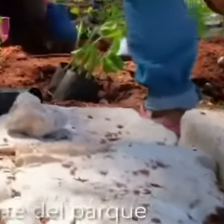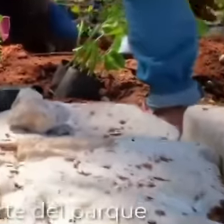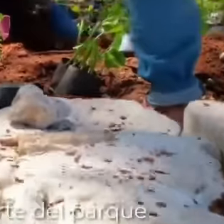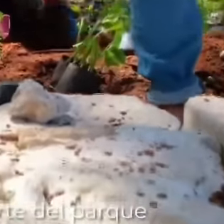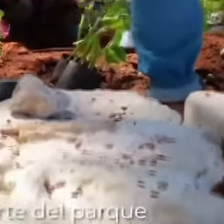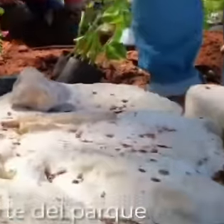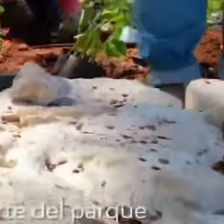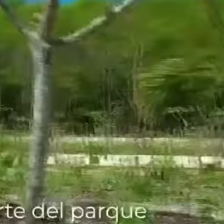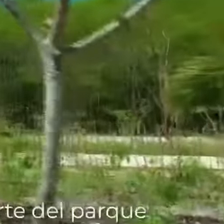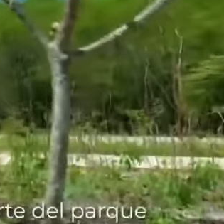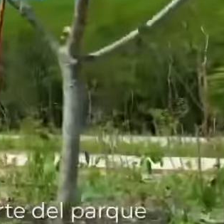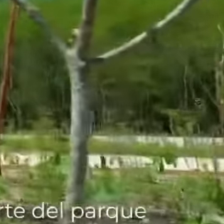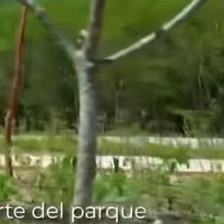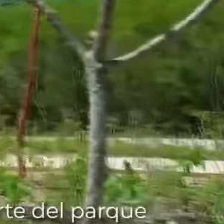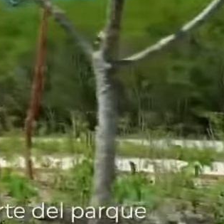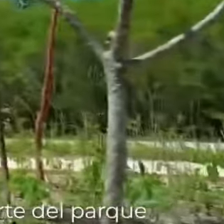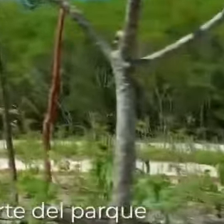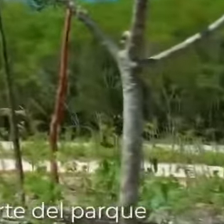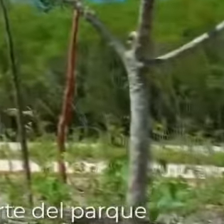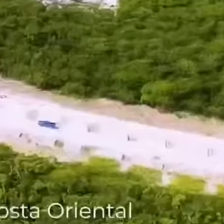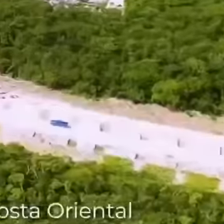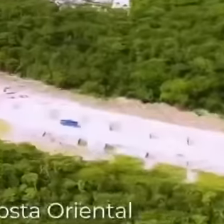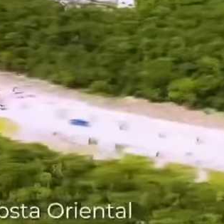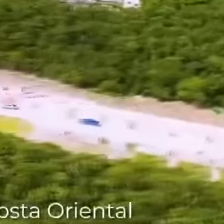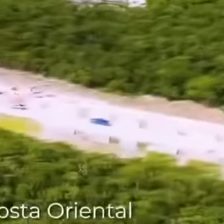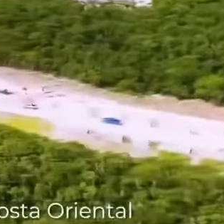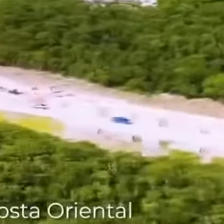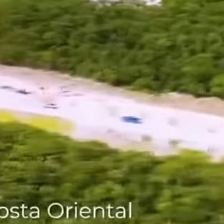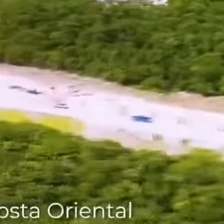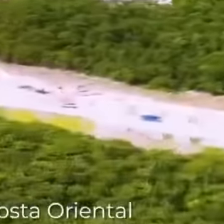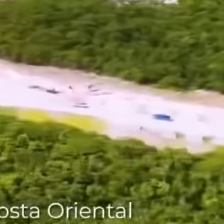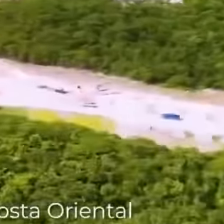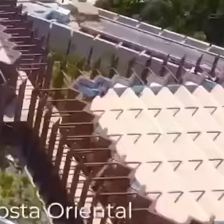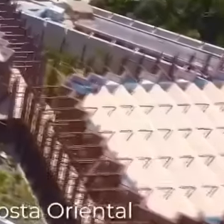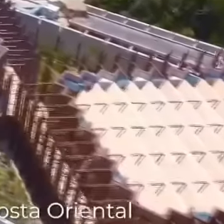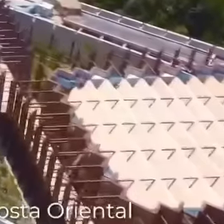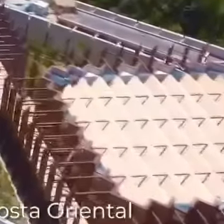Aerodrome to make it part of the park and a connection between the Mayan train, the museum of